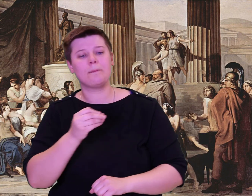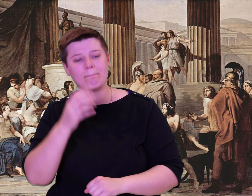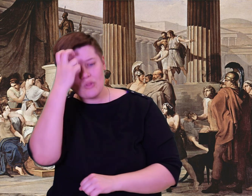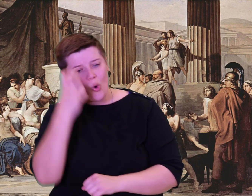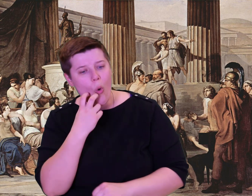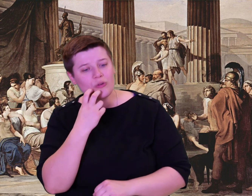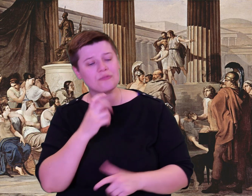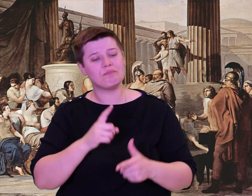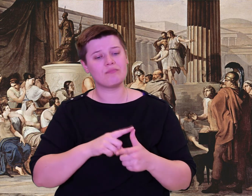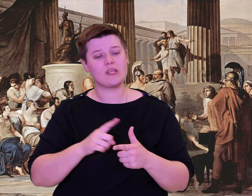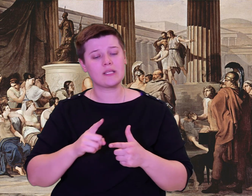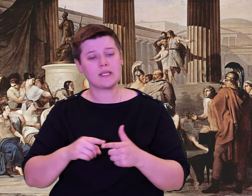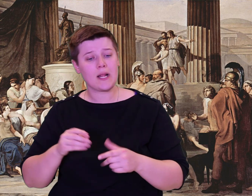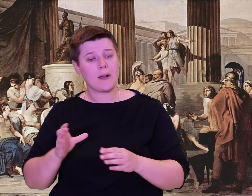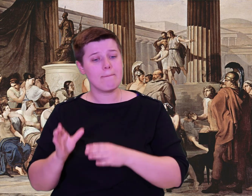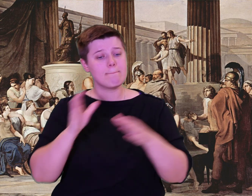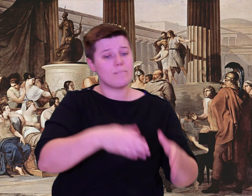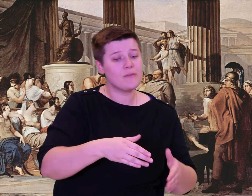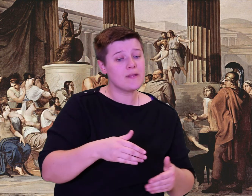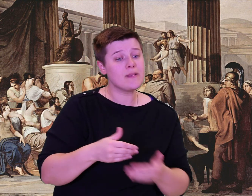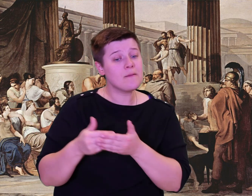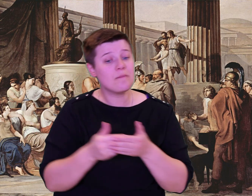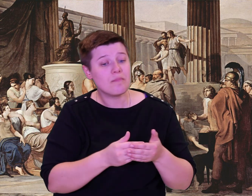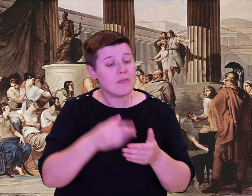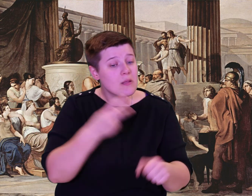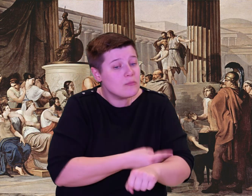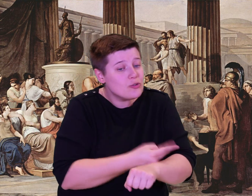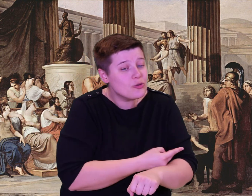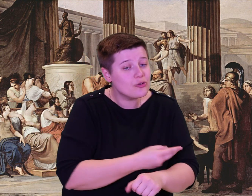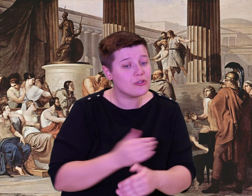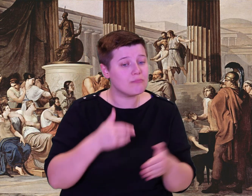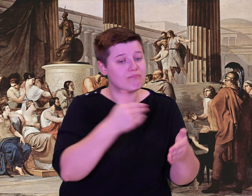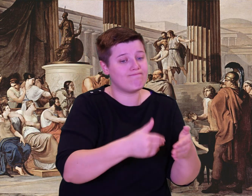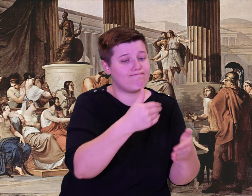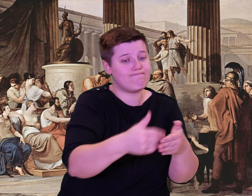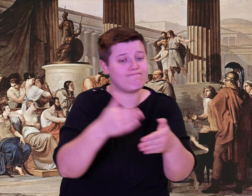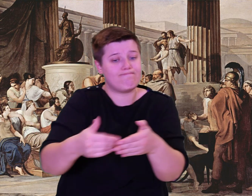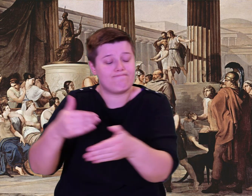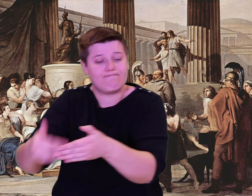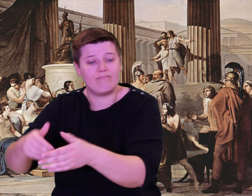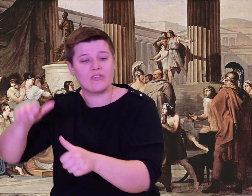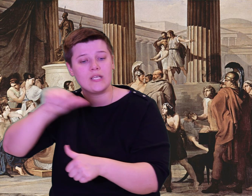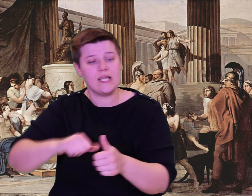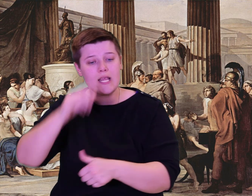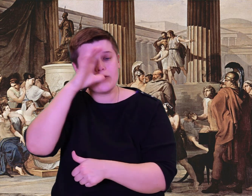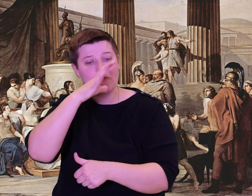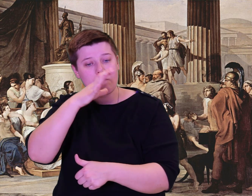drink it with his dinner. When he had carefully performed his chores,